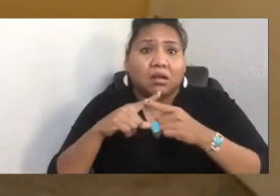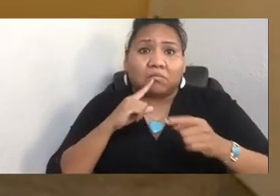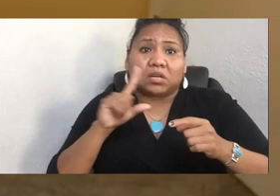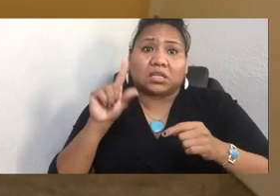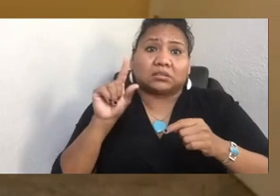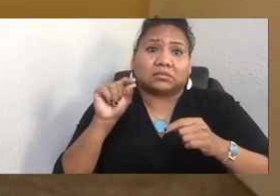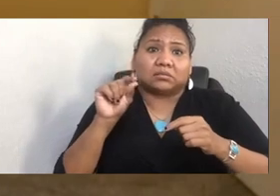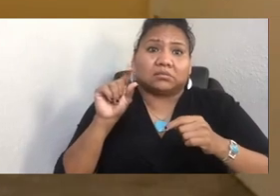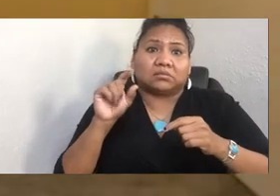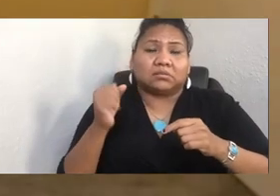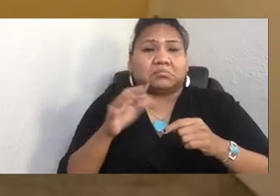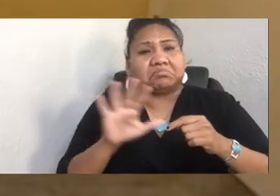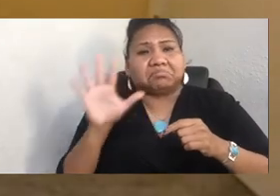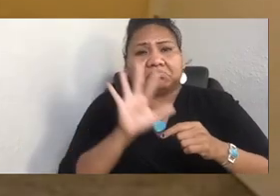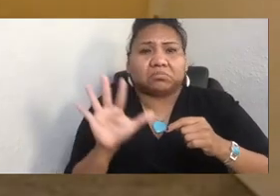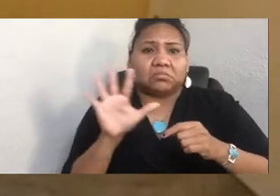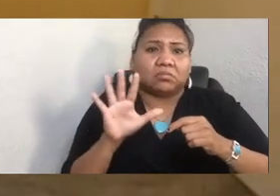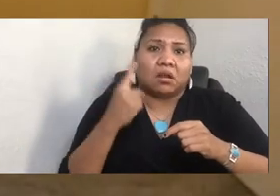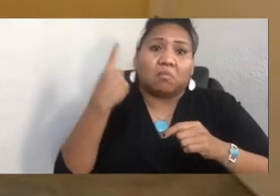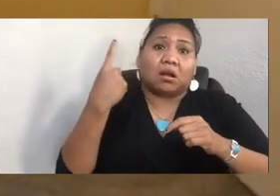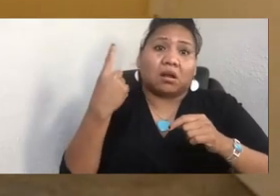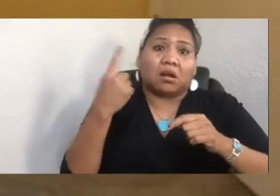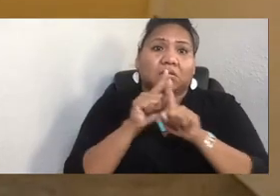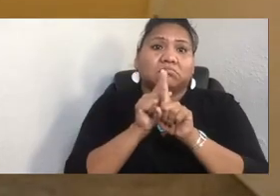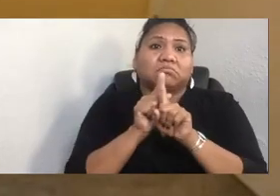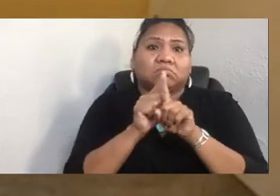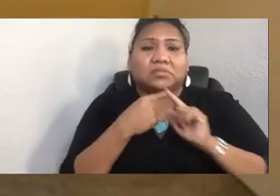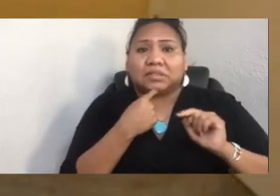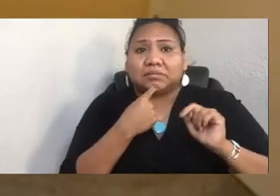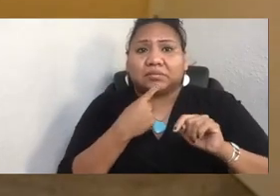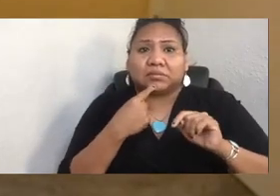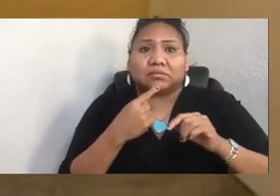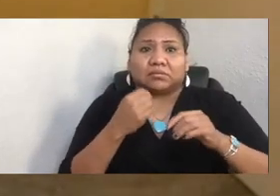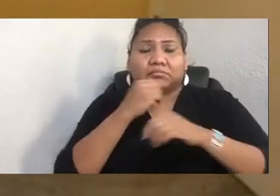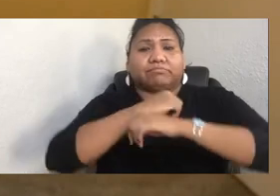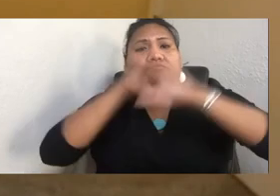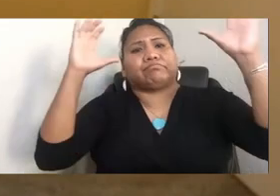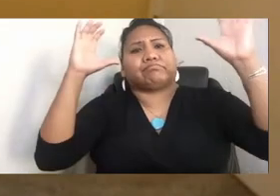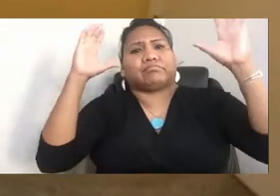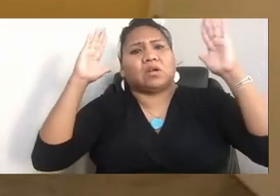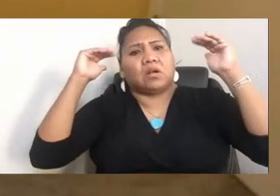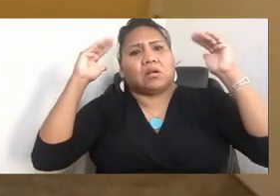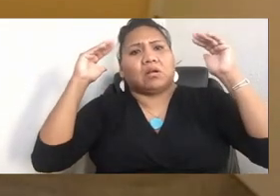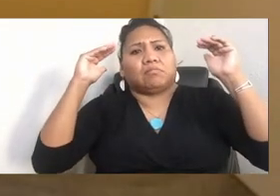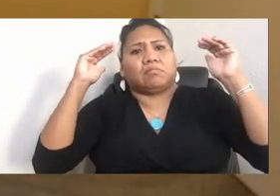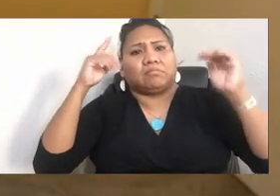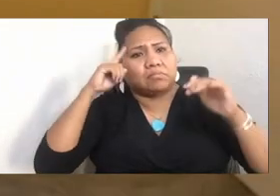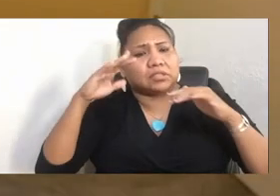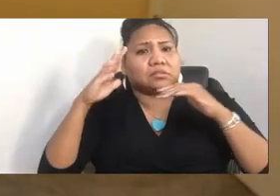said to me, imagine what you're hoping for from your future and then imagine the impossible and then set that as the goal.